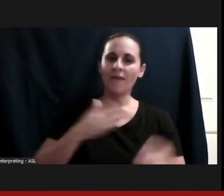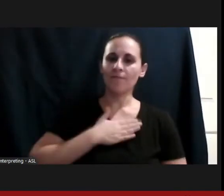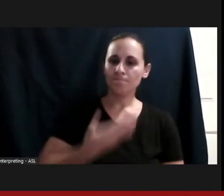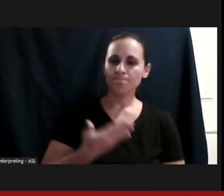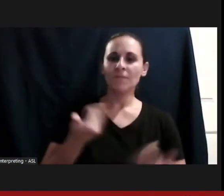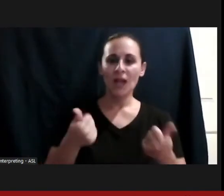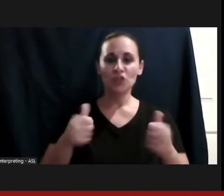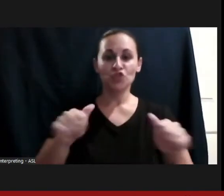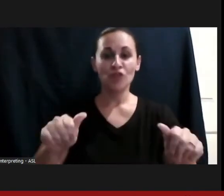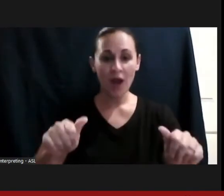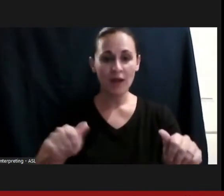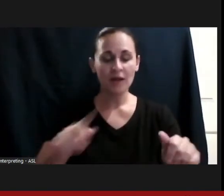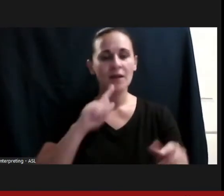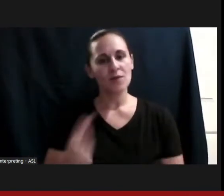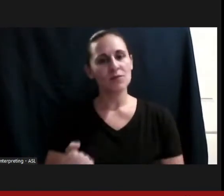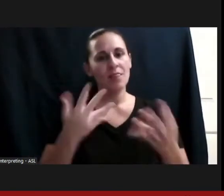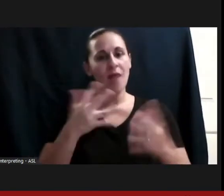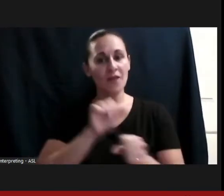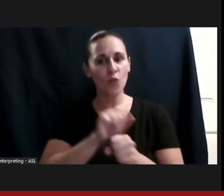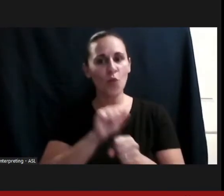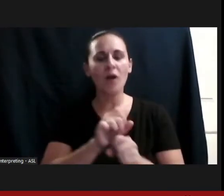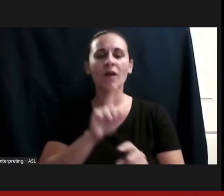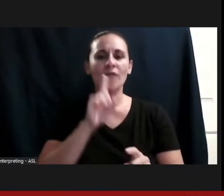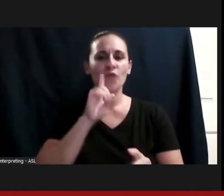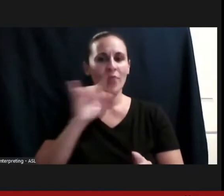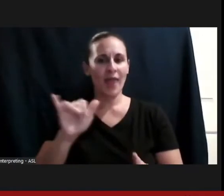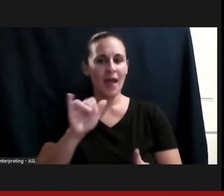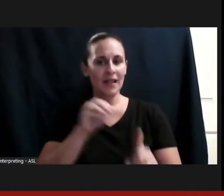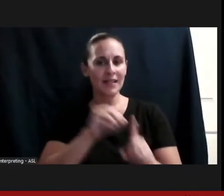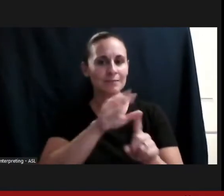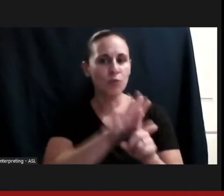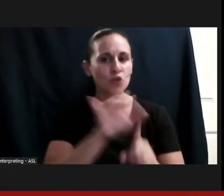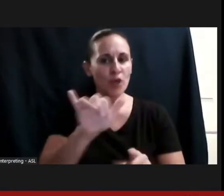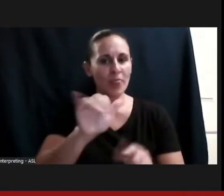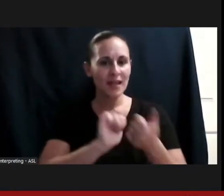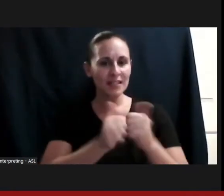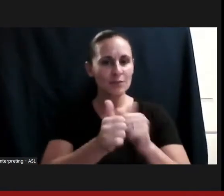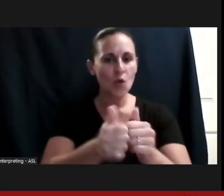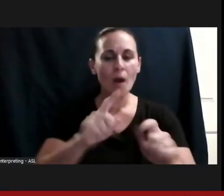gain exposure to this world, and I ultimately learned about the whole world of adaptive sports,